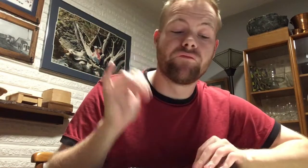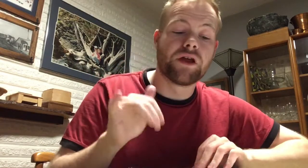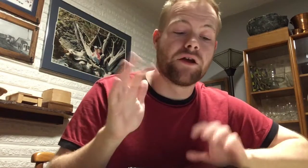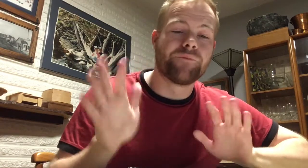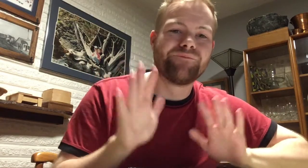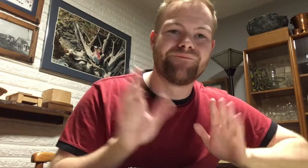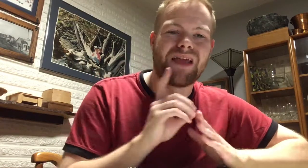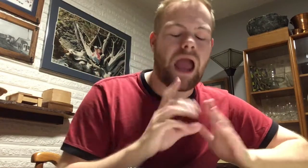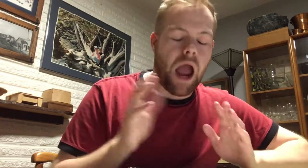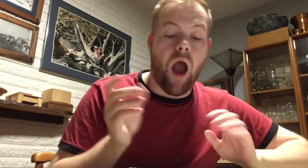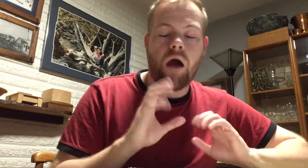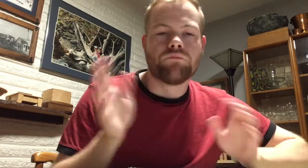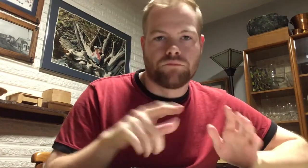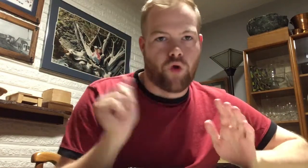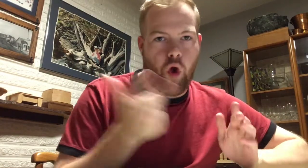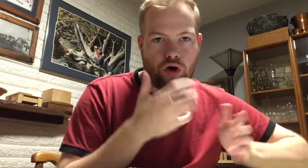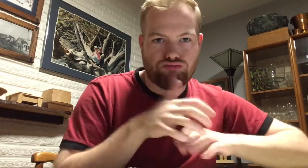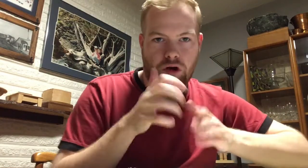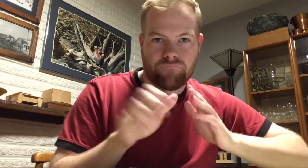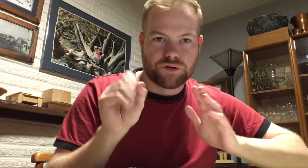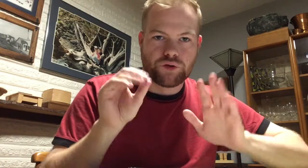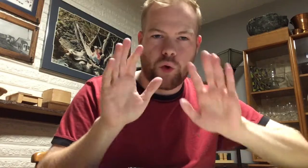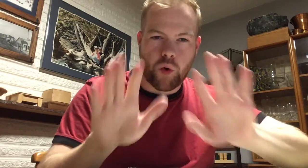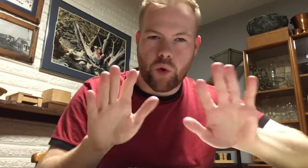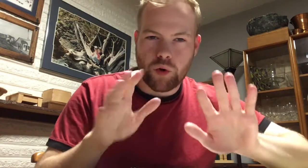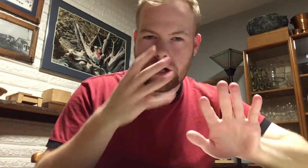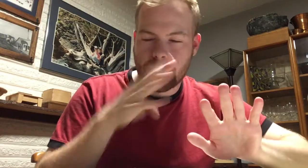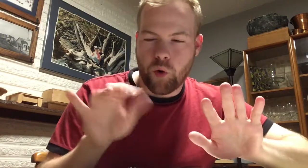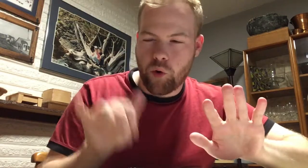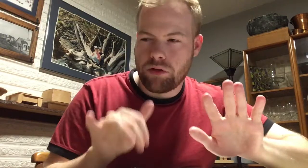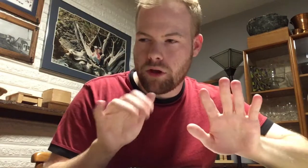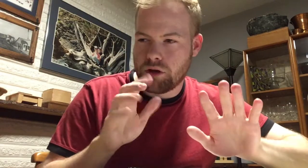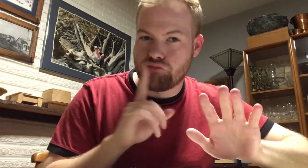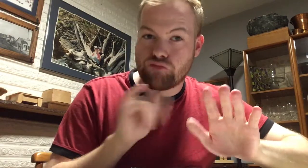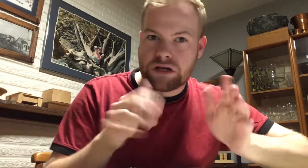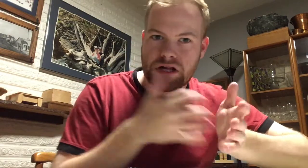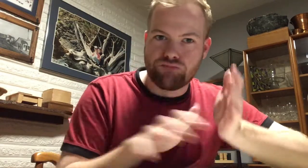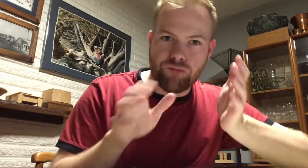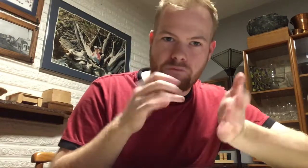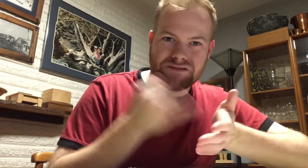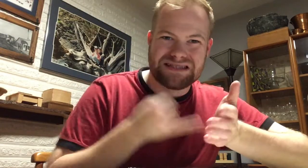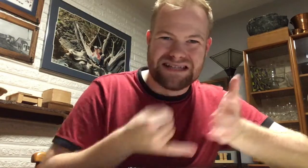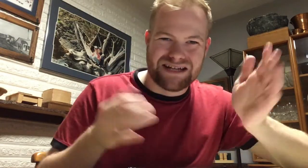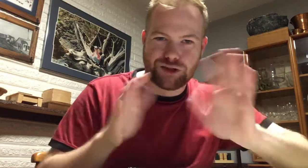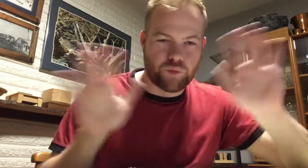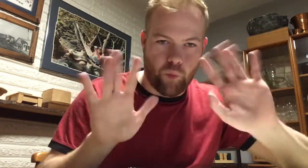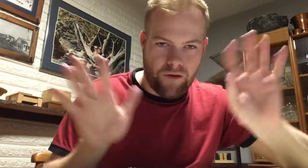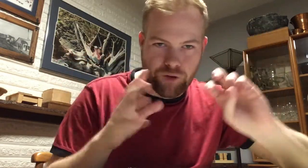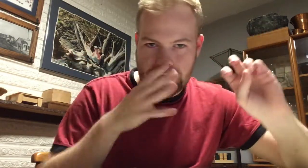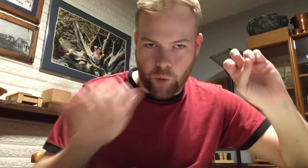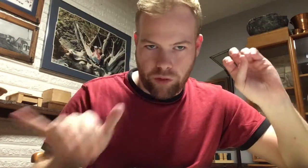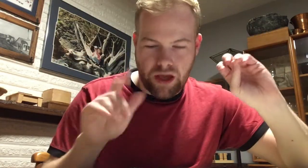the design—all are rough designs so…ignore that really rough sketch stuff, ignore that.